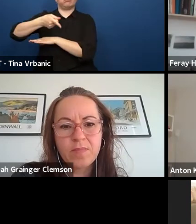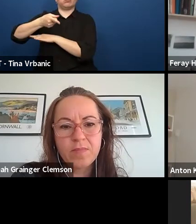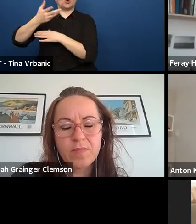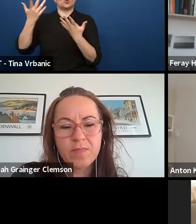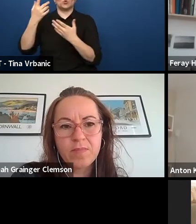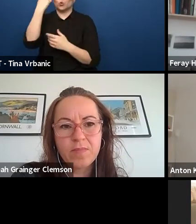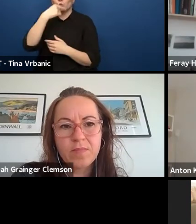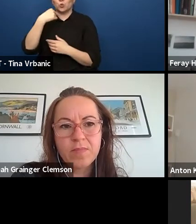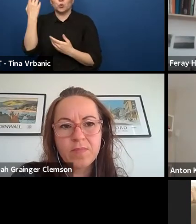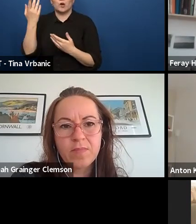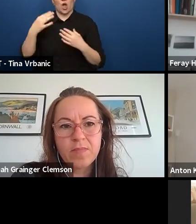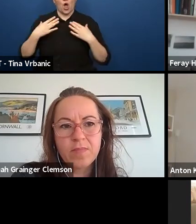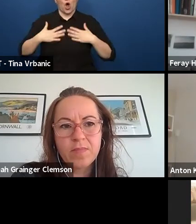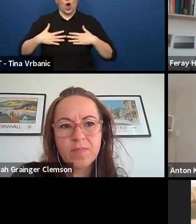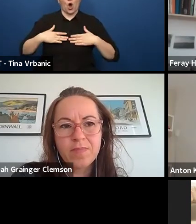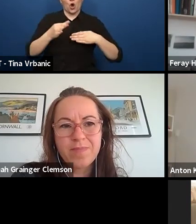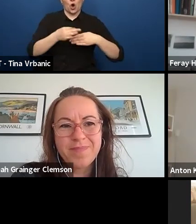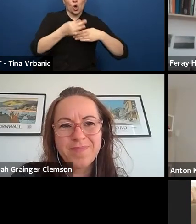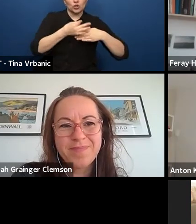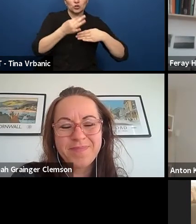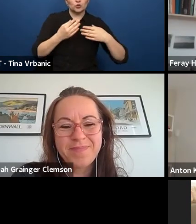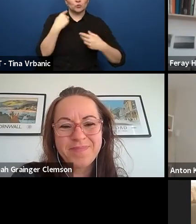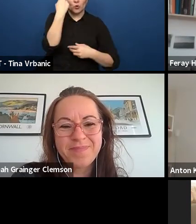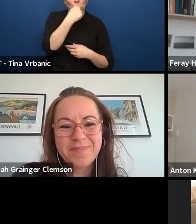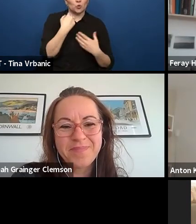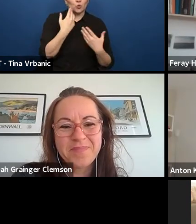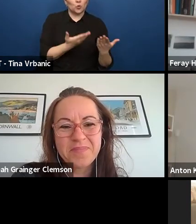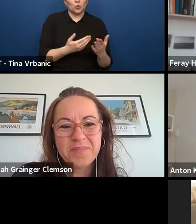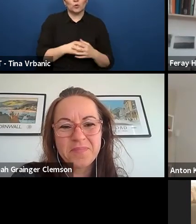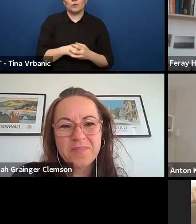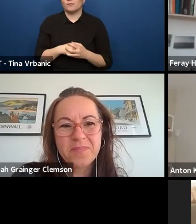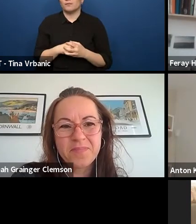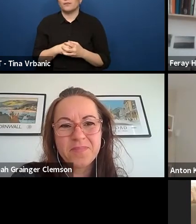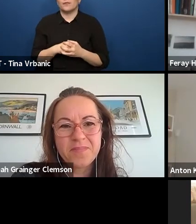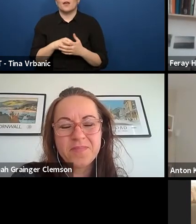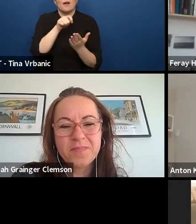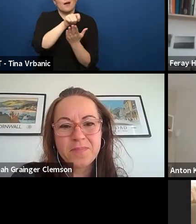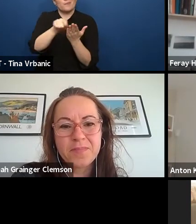who is the playwrights, very important, of course.